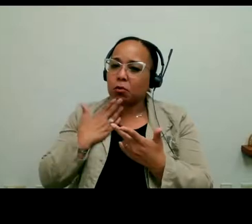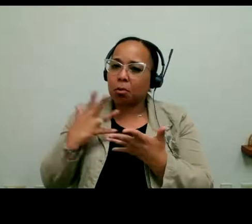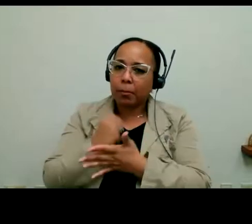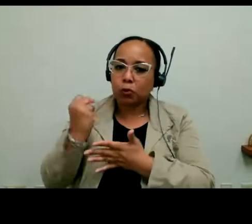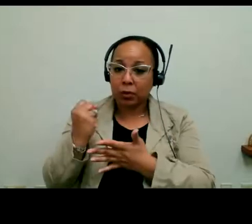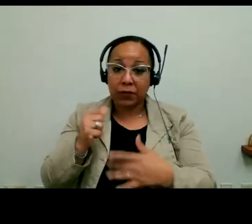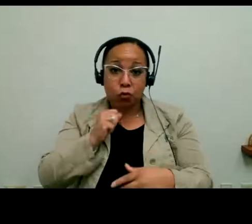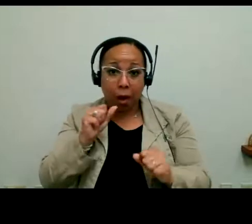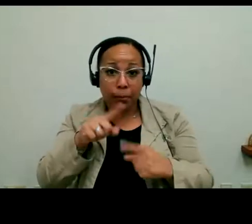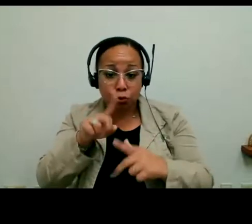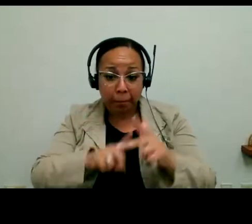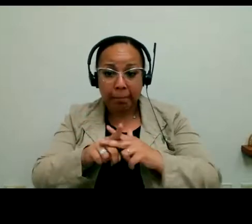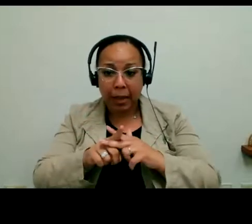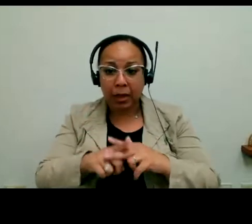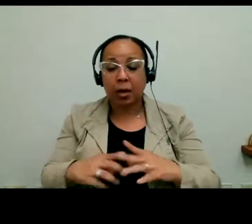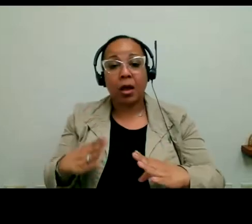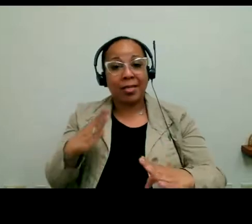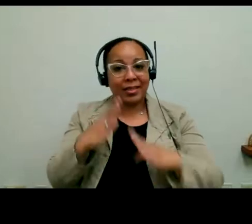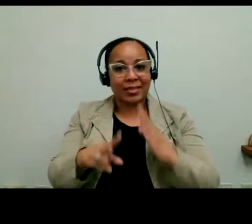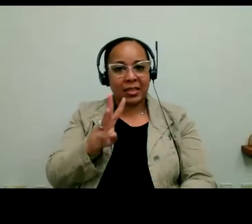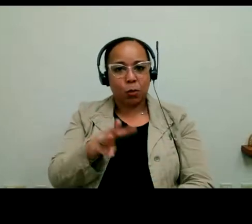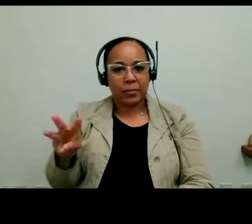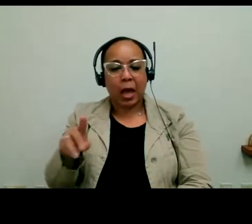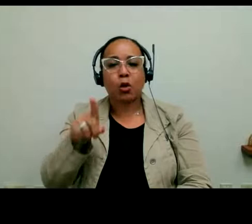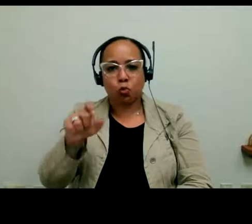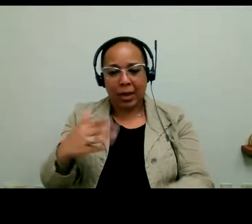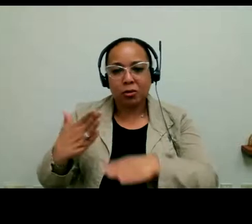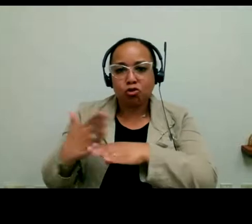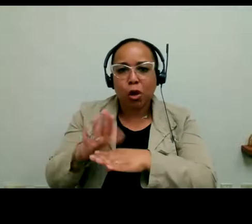website there's a way to share feedback. But we really need to hear